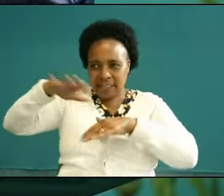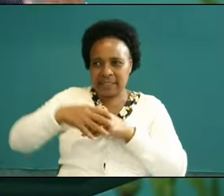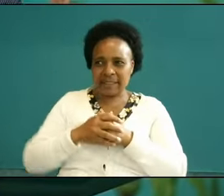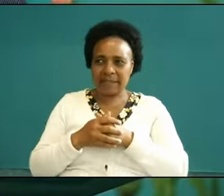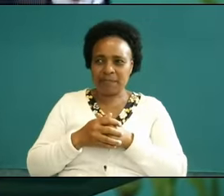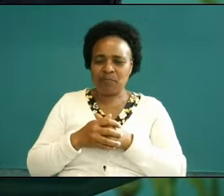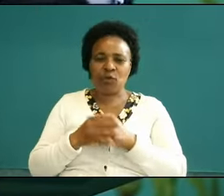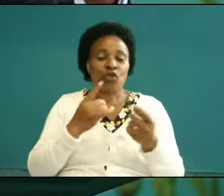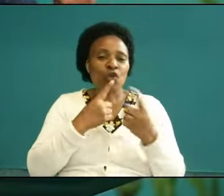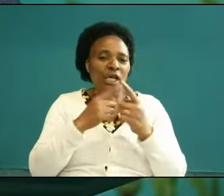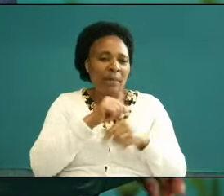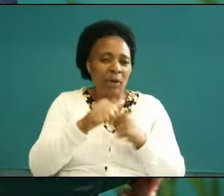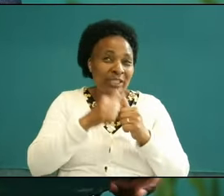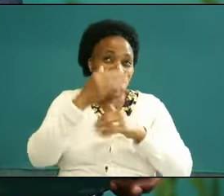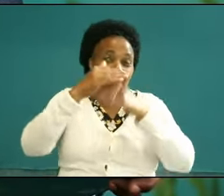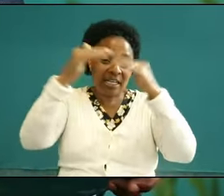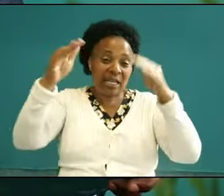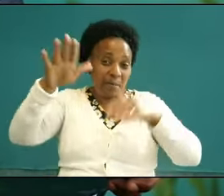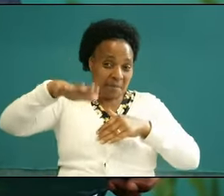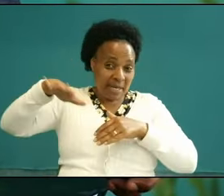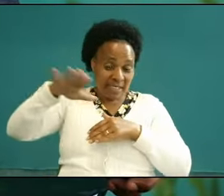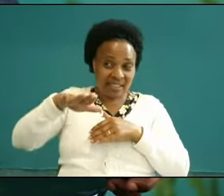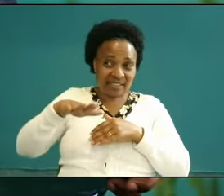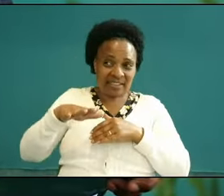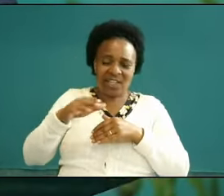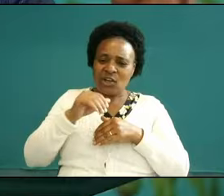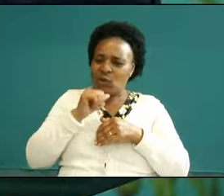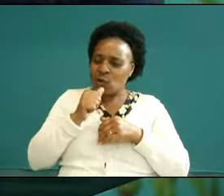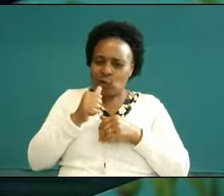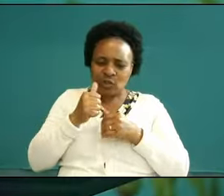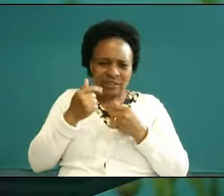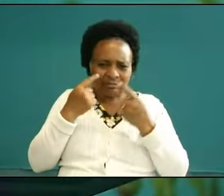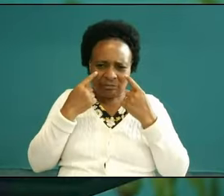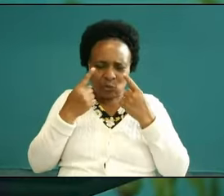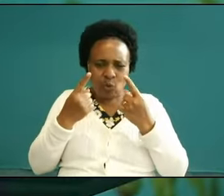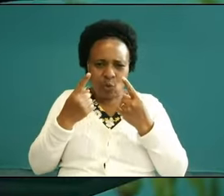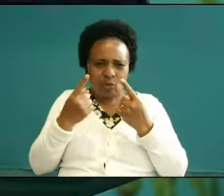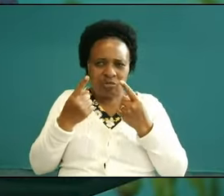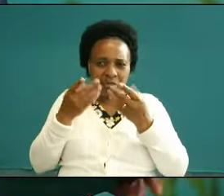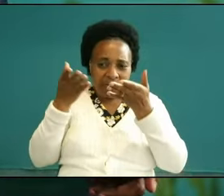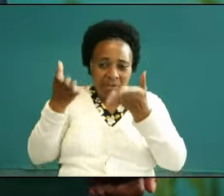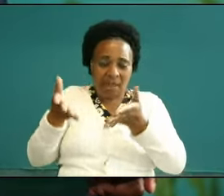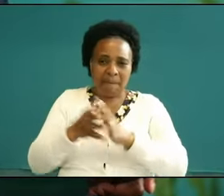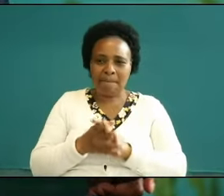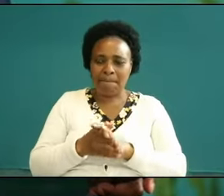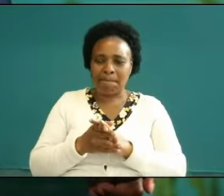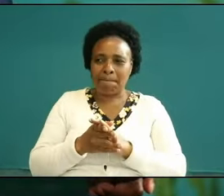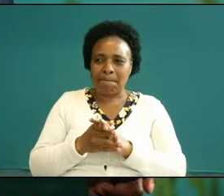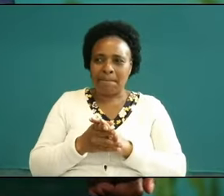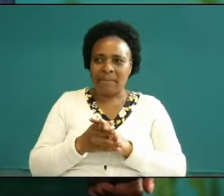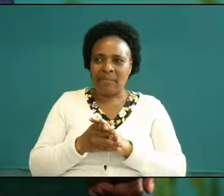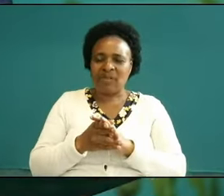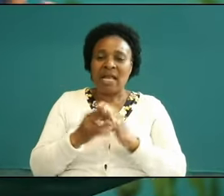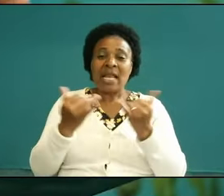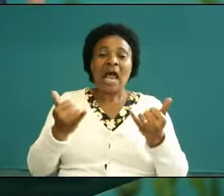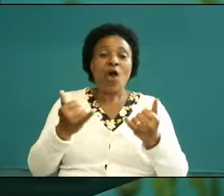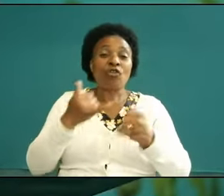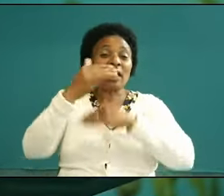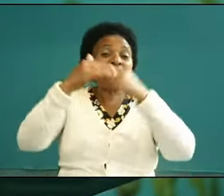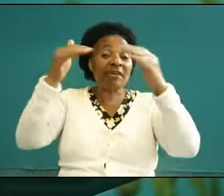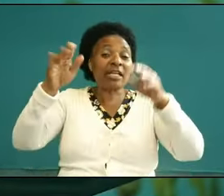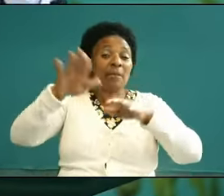the Heavenly places he does not intimate in heaven not to mean the Heavenly places does not mean they